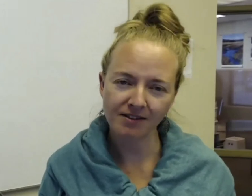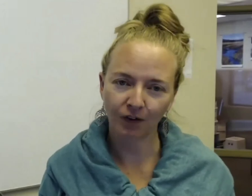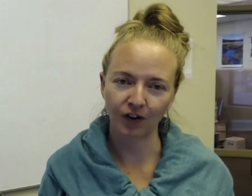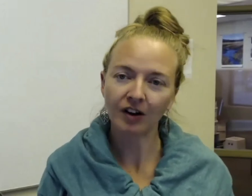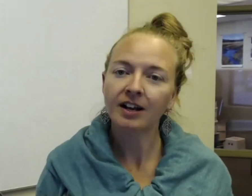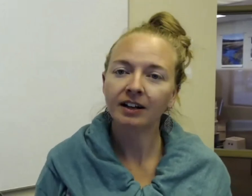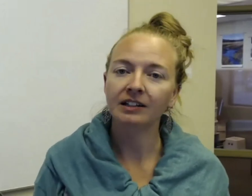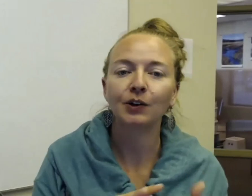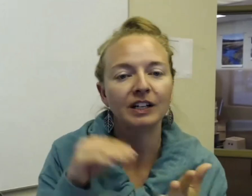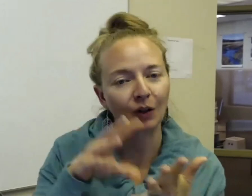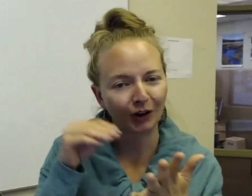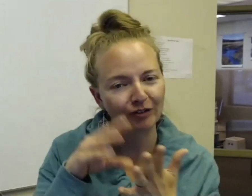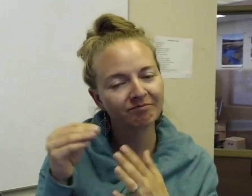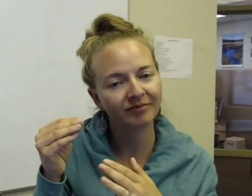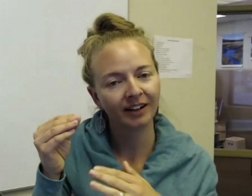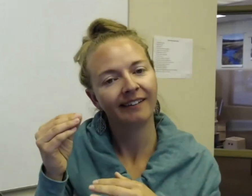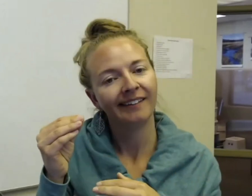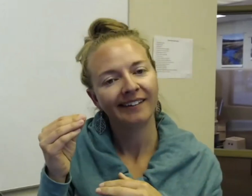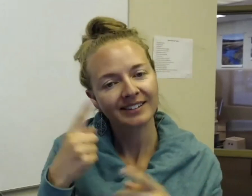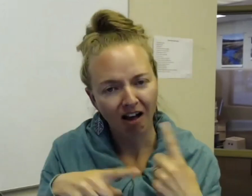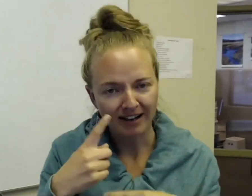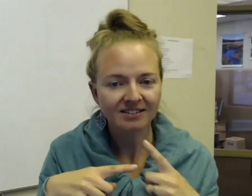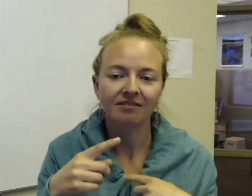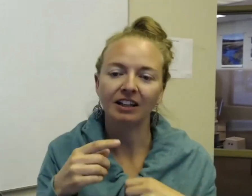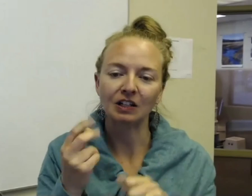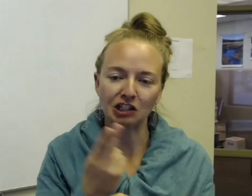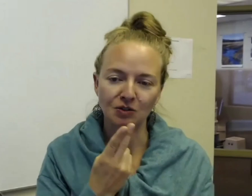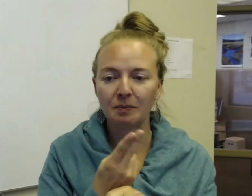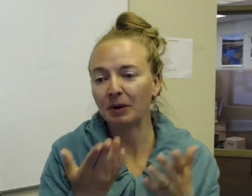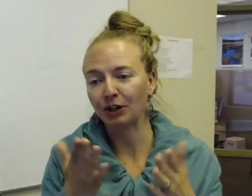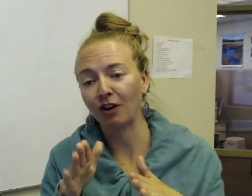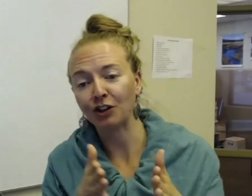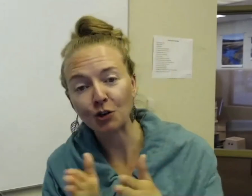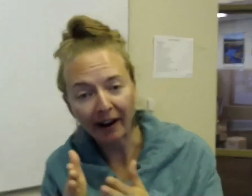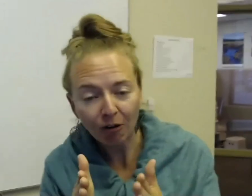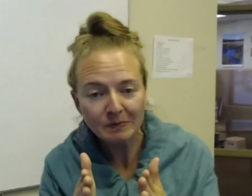for continuing to learn signs, that you can use maybe when you're on the trail.